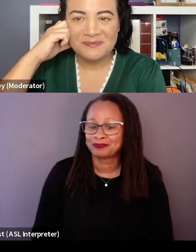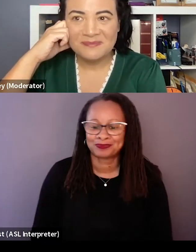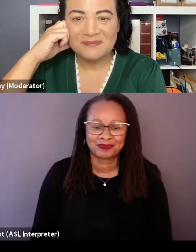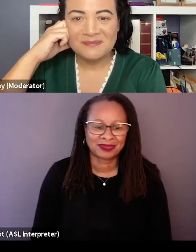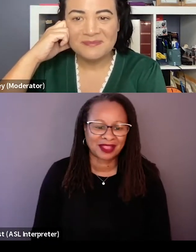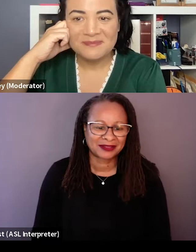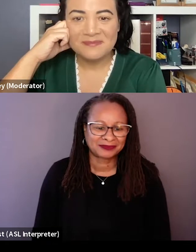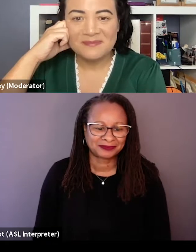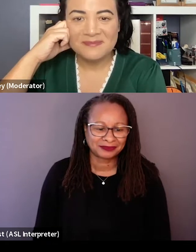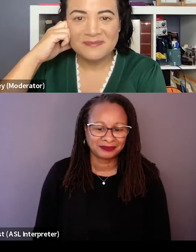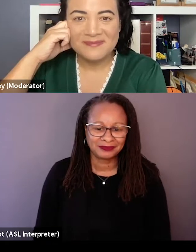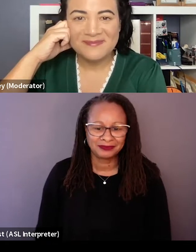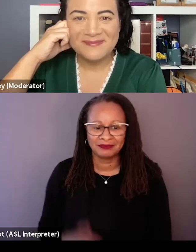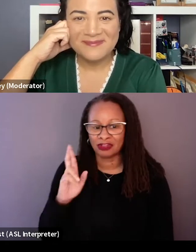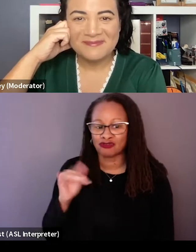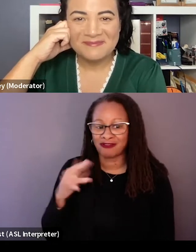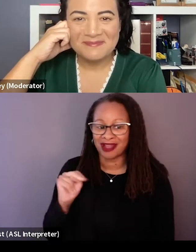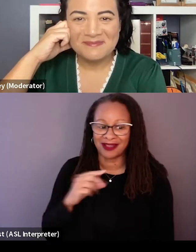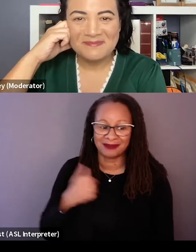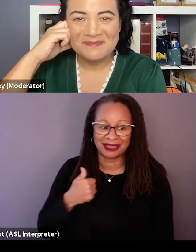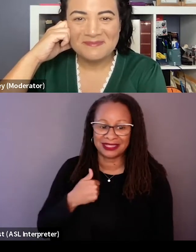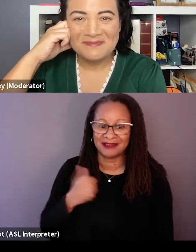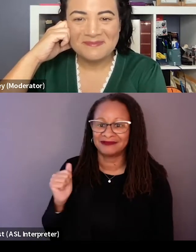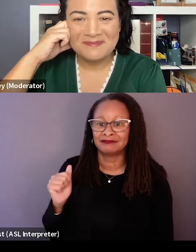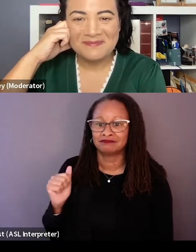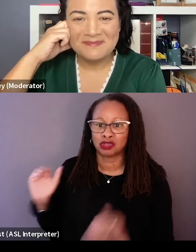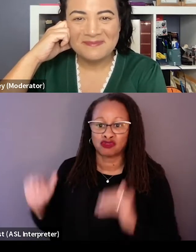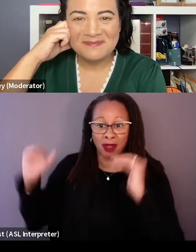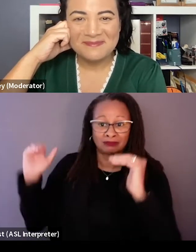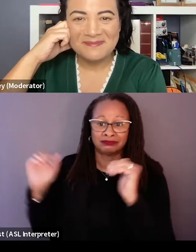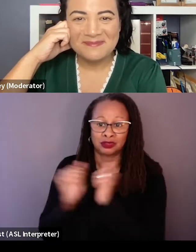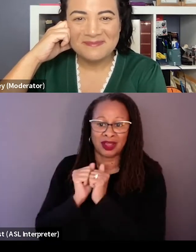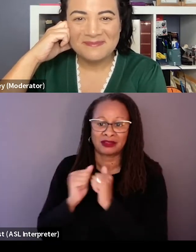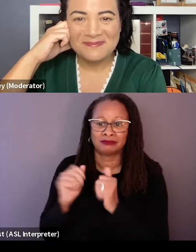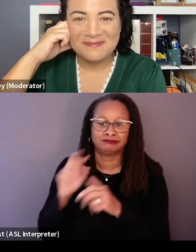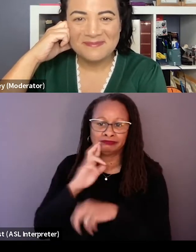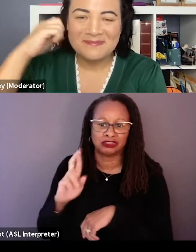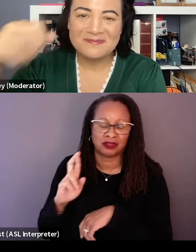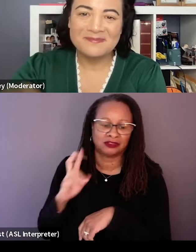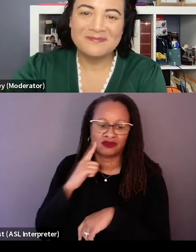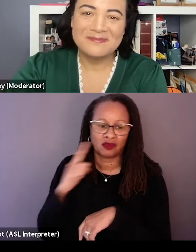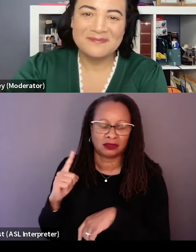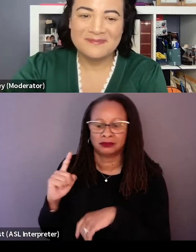Yeah, Ryan and I grew up together. We've been best friends since we're little kids and Ryan has long been a space enthusiast,